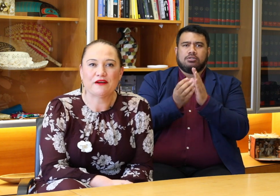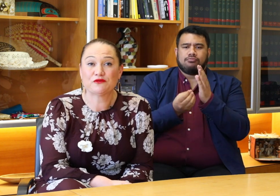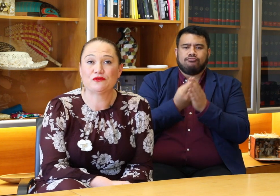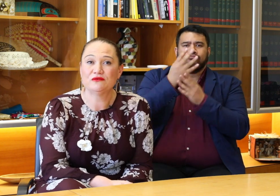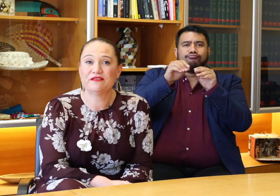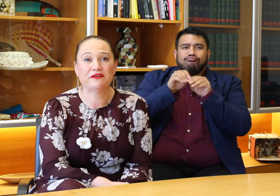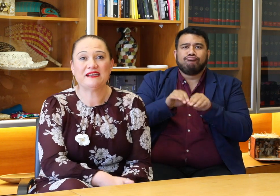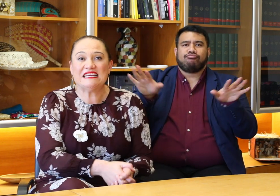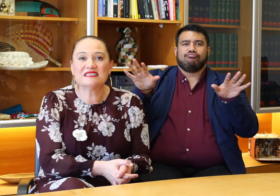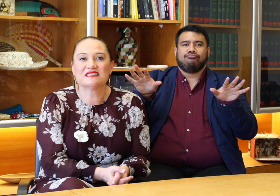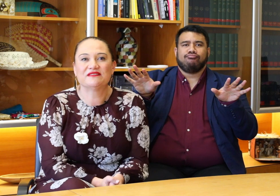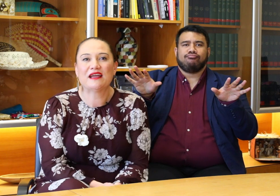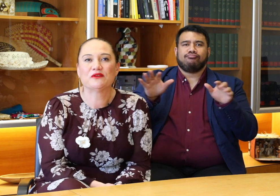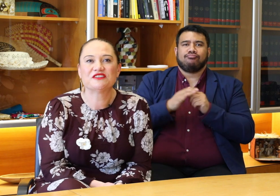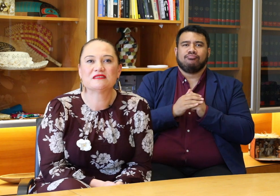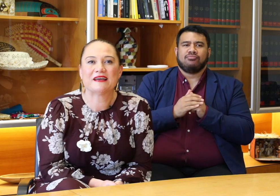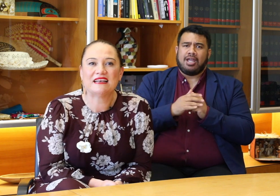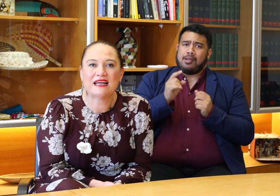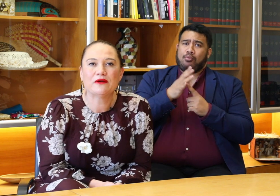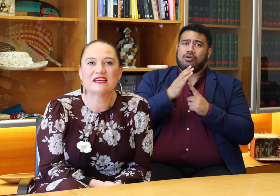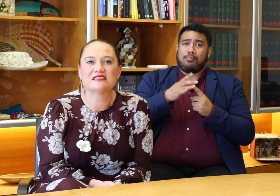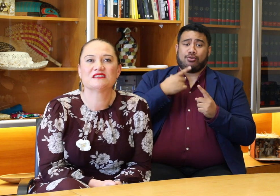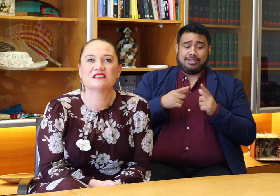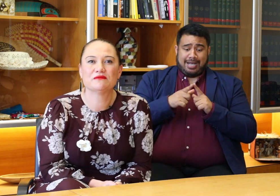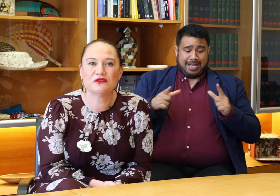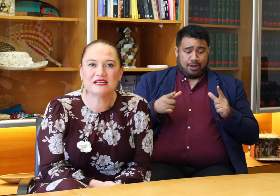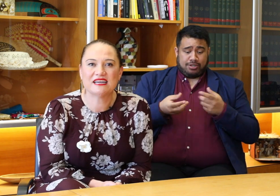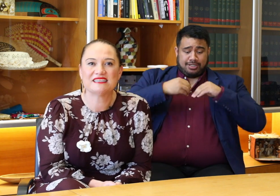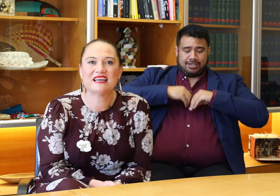After all the very essence of language is about allowing us to communicate and